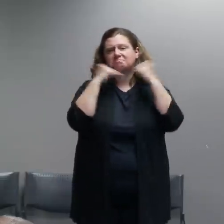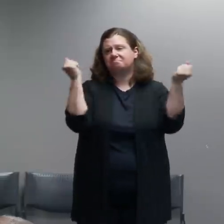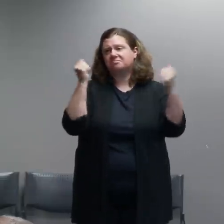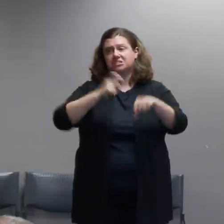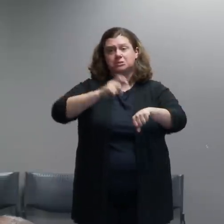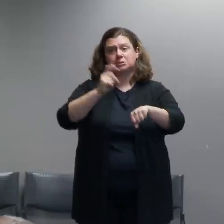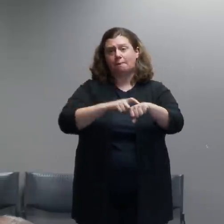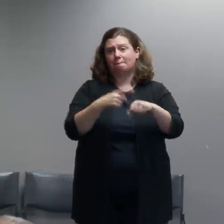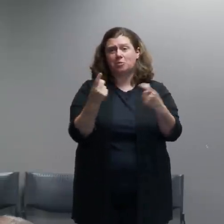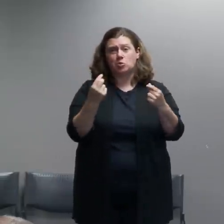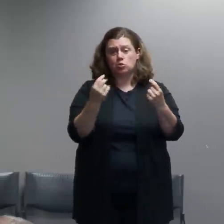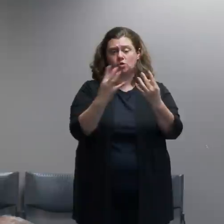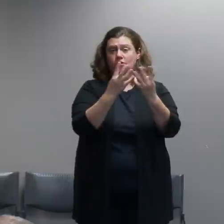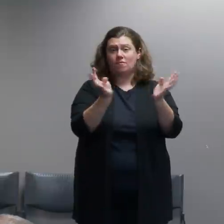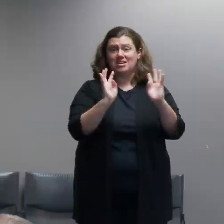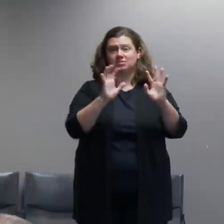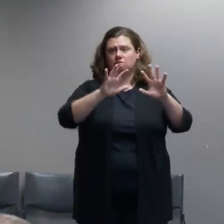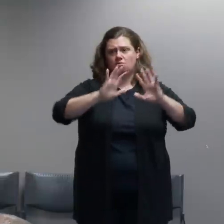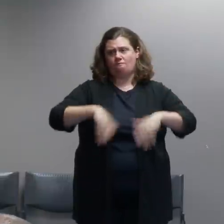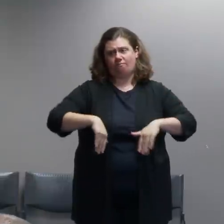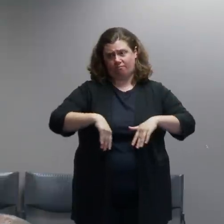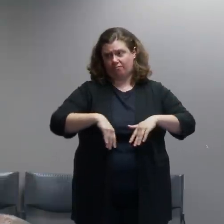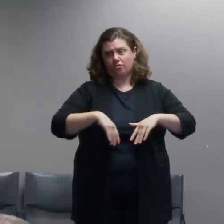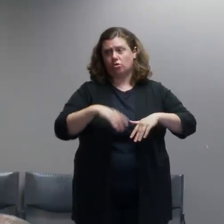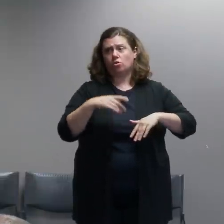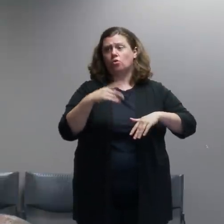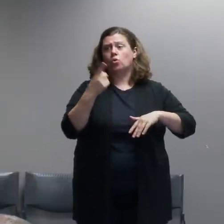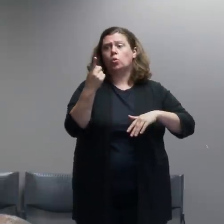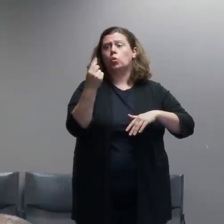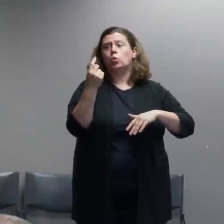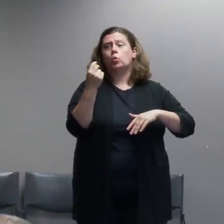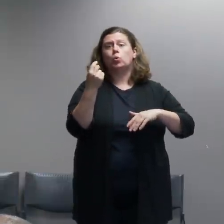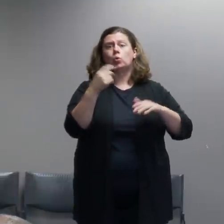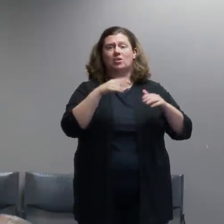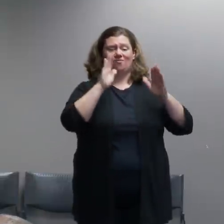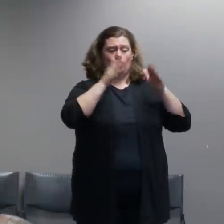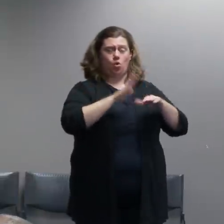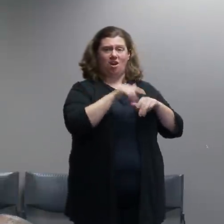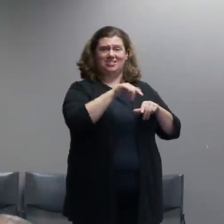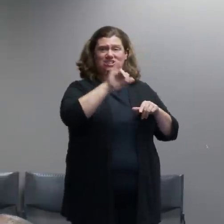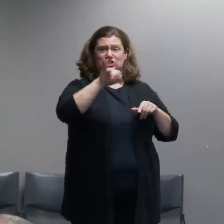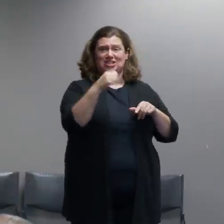immediate vicinity of the Justice Center and at this point this was the very